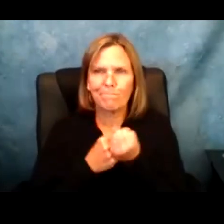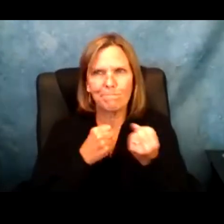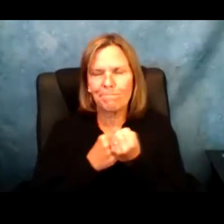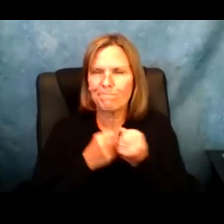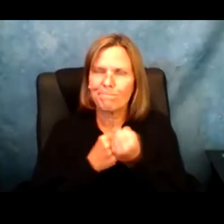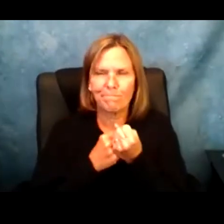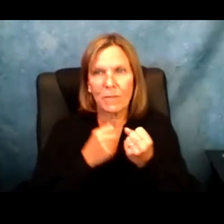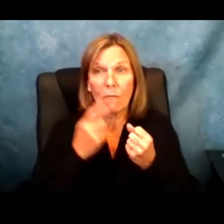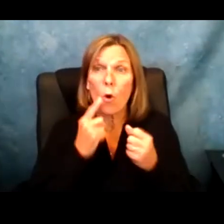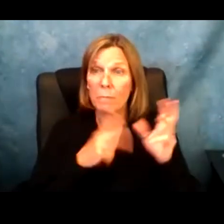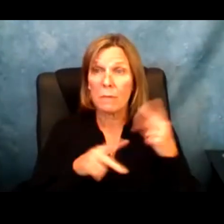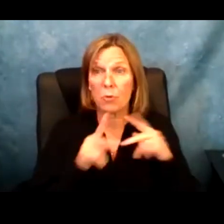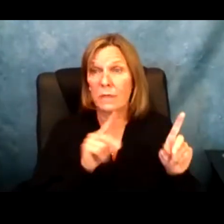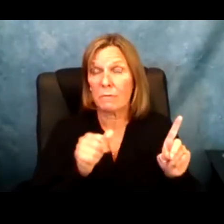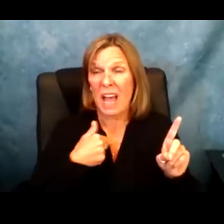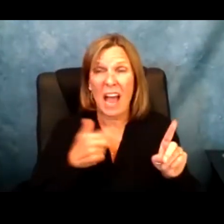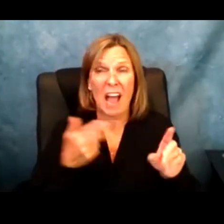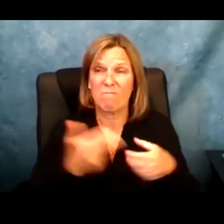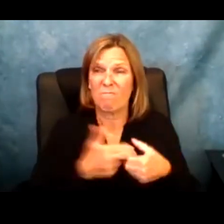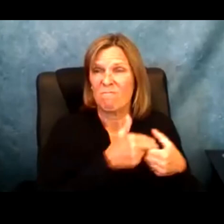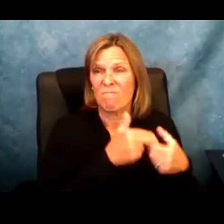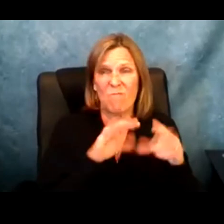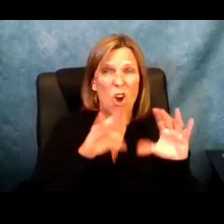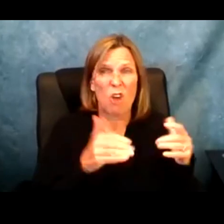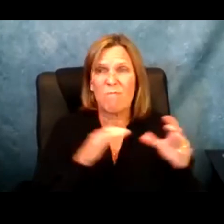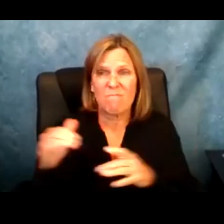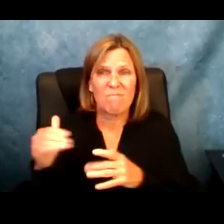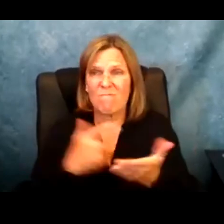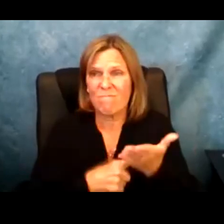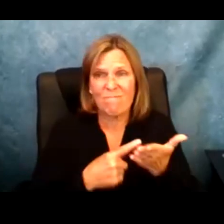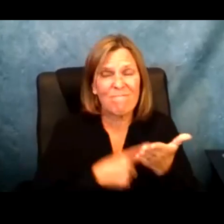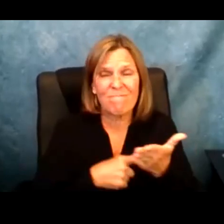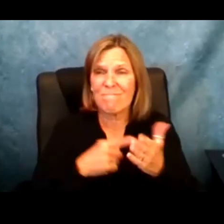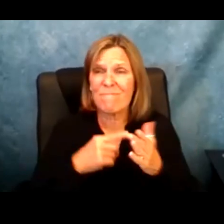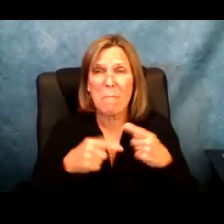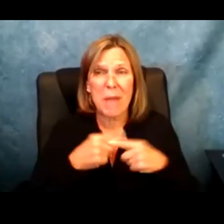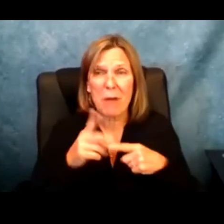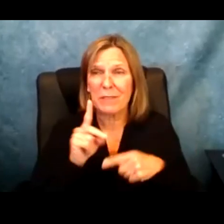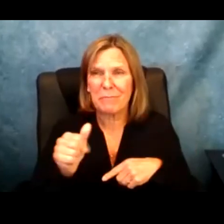started seeing this passionate advocate for disability. I attend almost